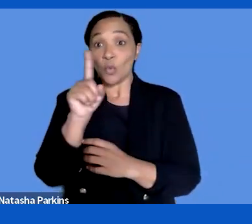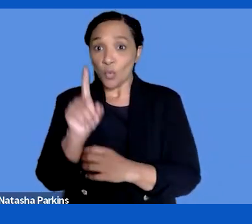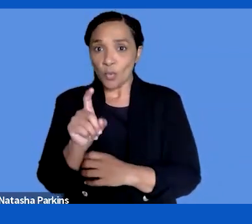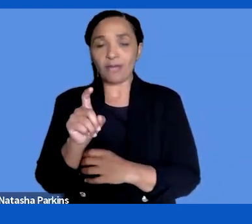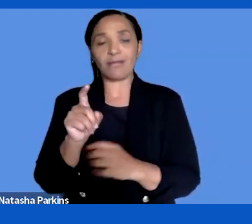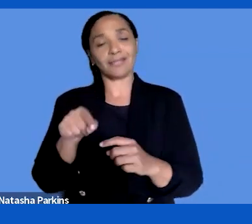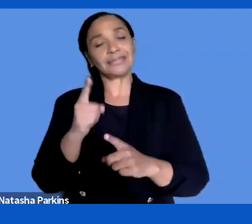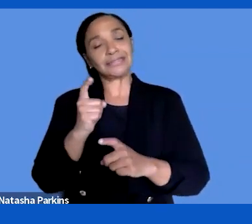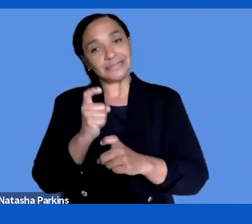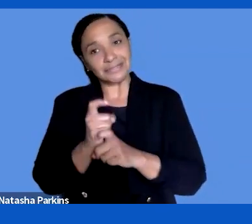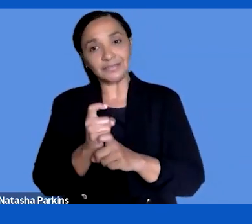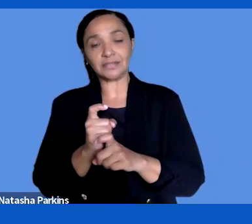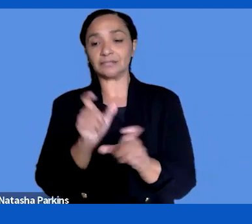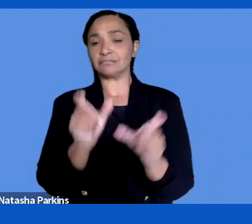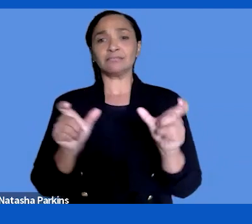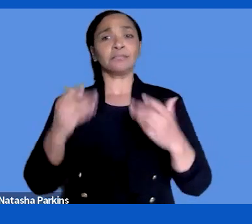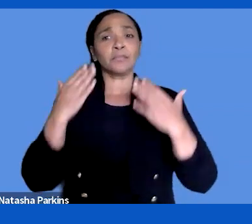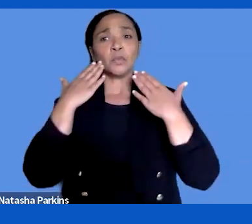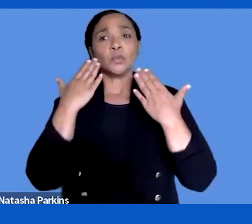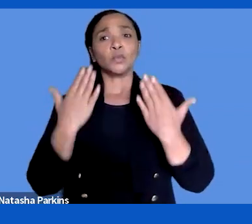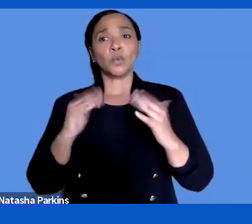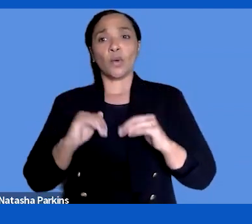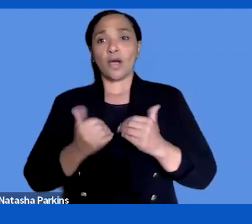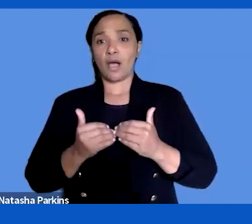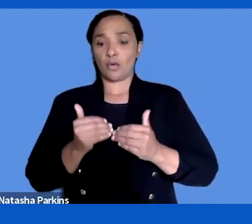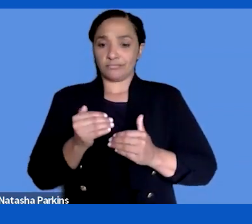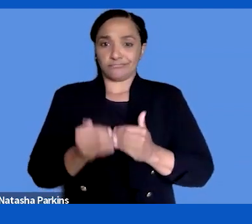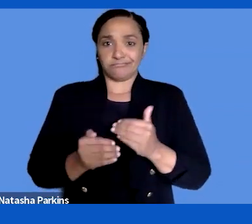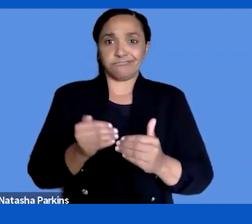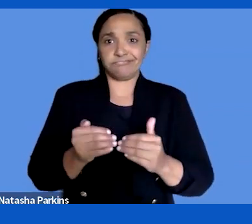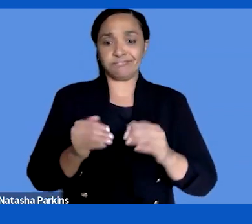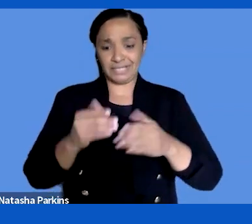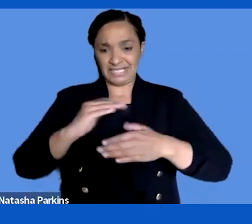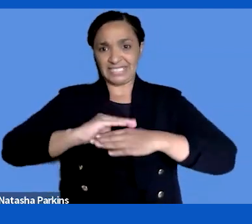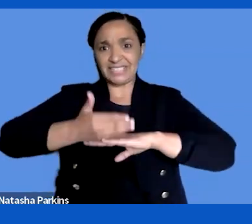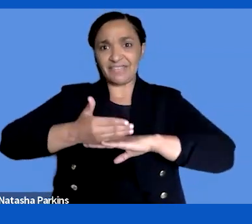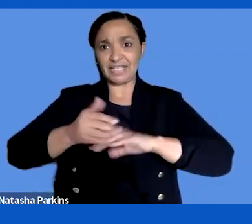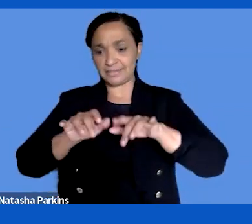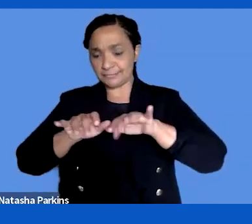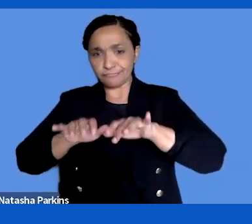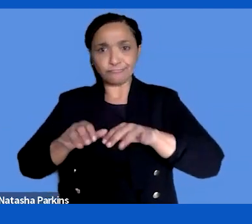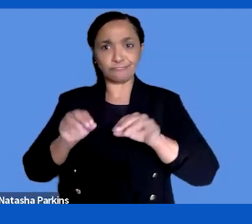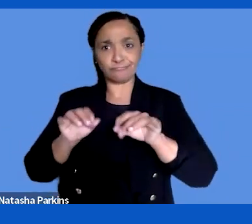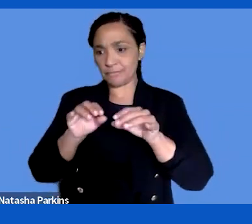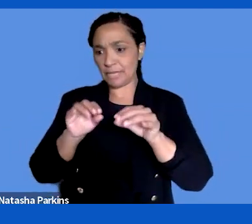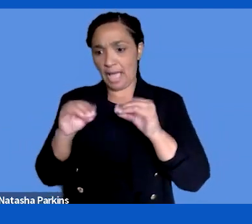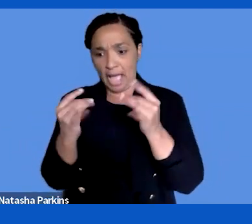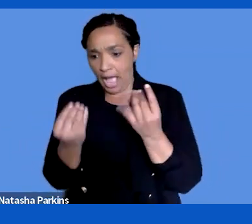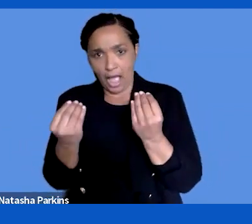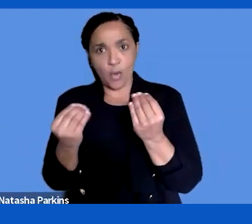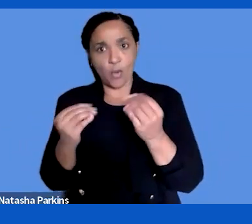people don't know how to use their devices so they can actually reach that functionality or piece of